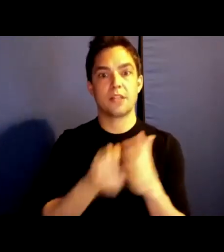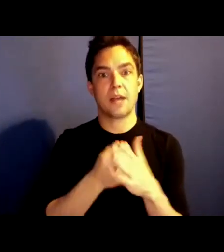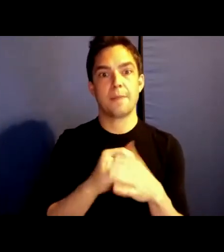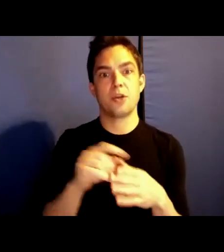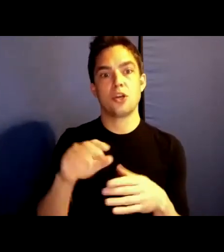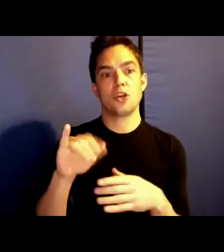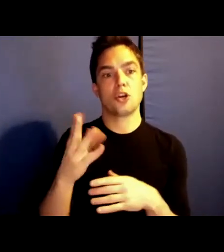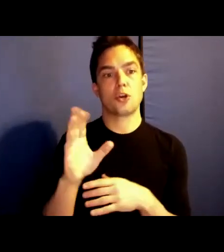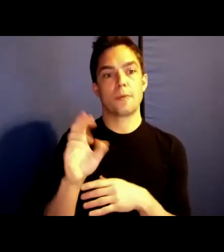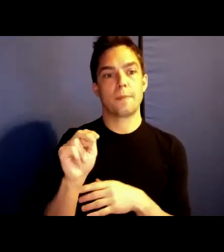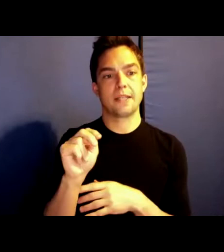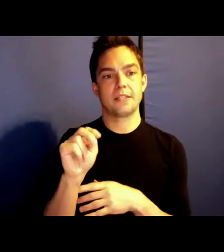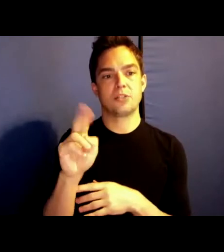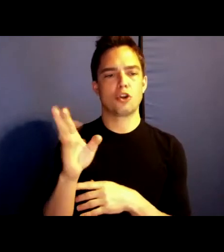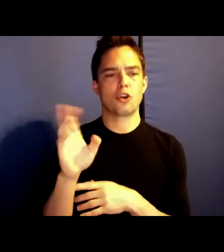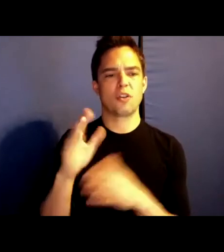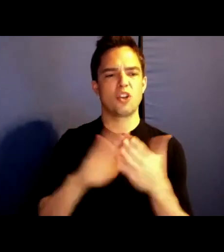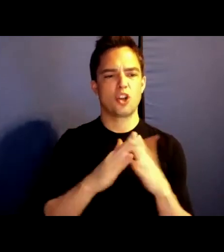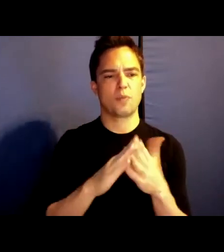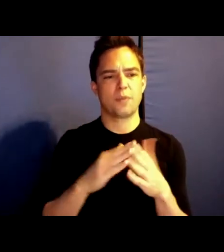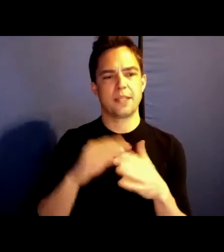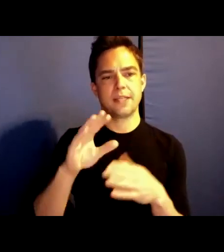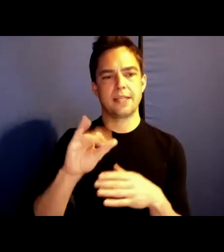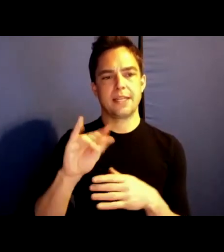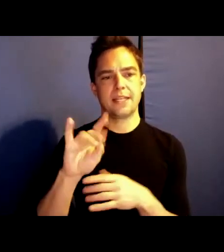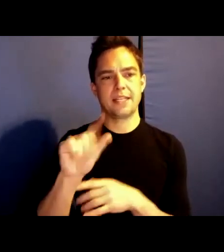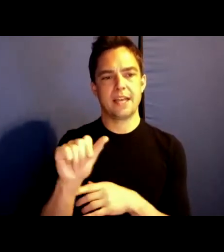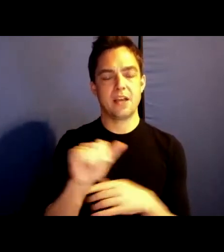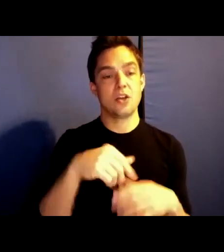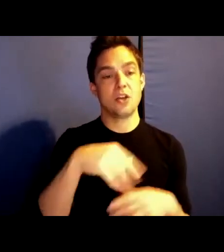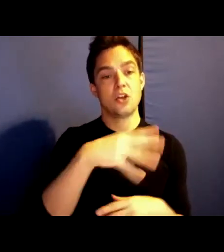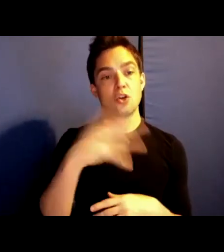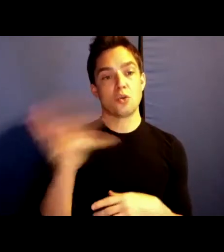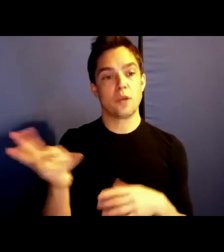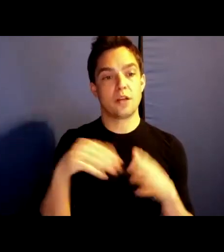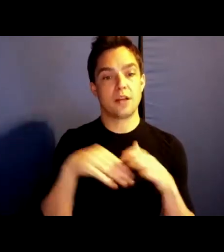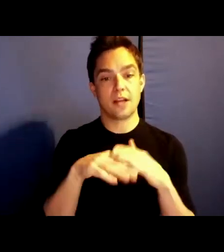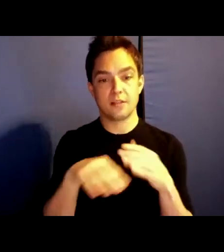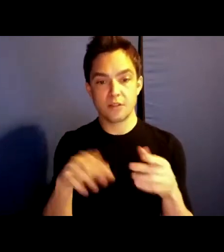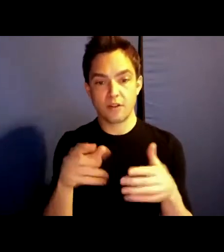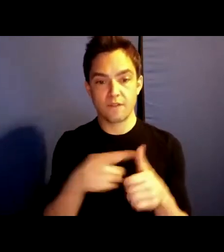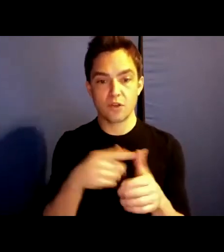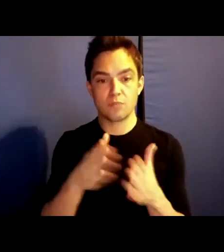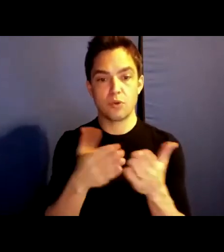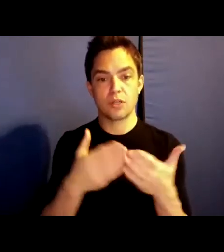Her first book, Queer Activism in India: A Story in the Anthropology of Ethics examines